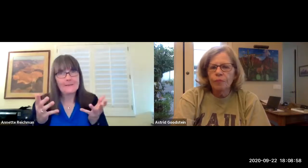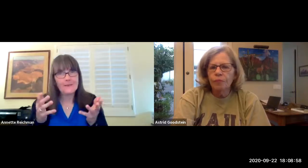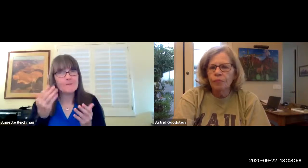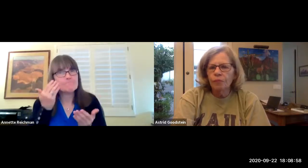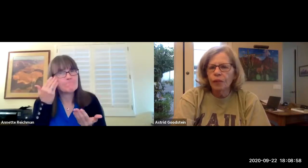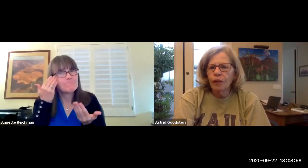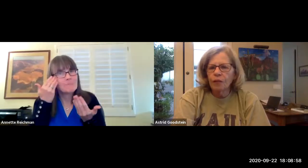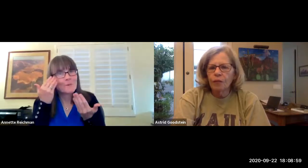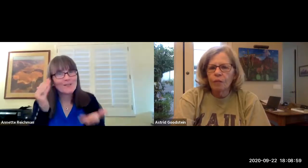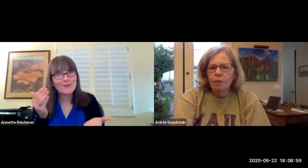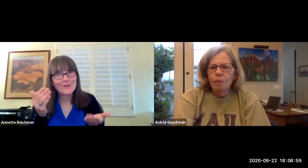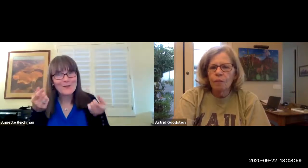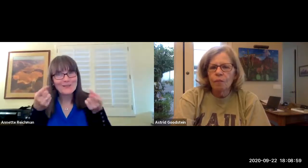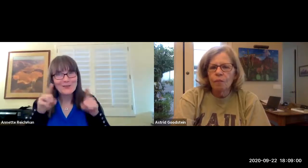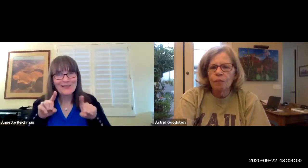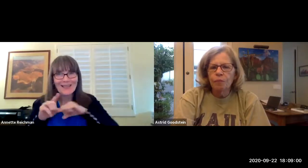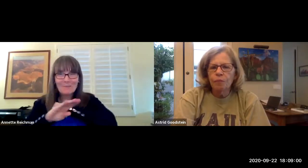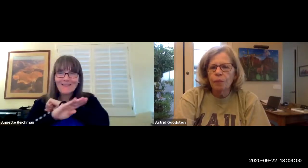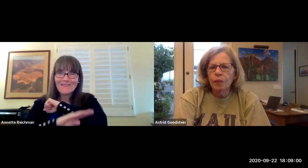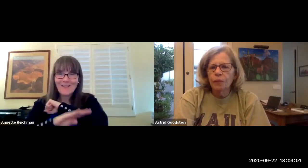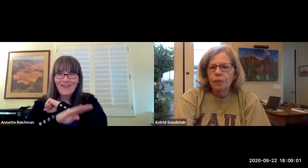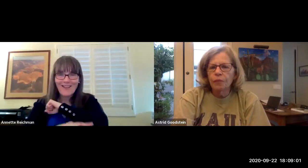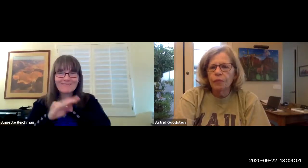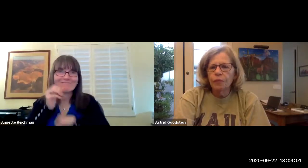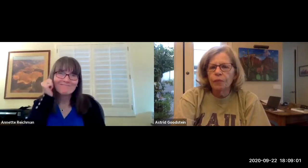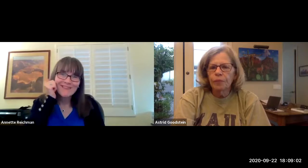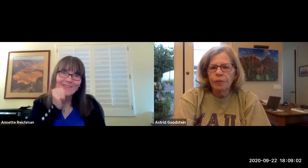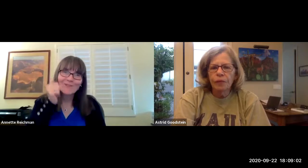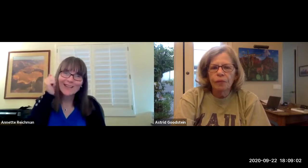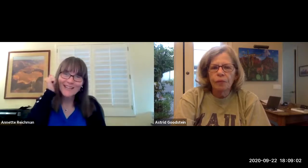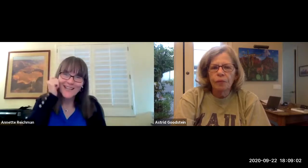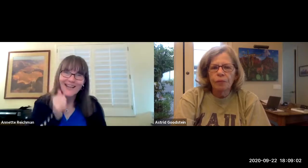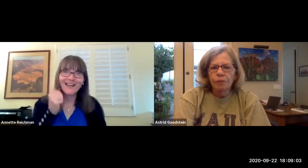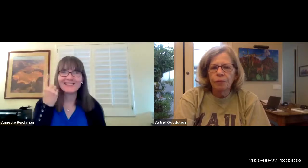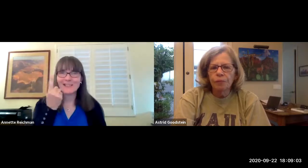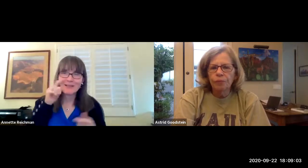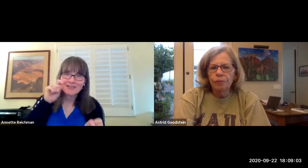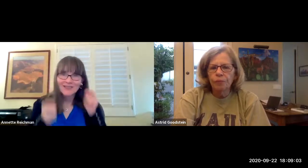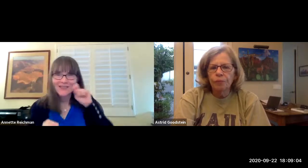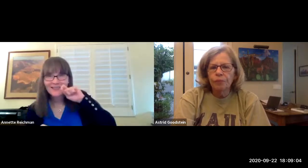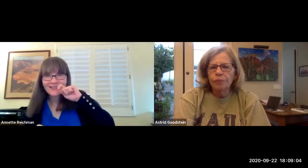we also had an increase so we're not